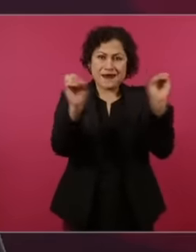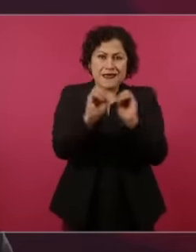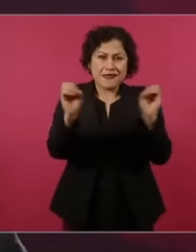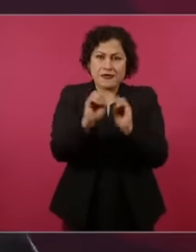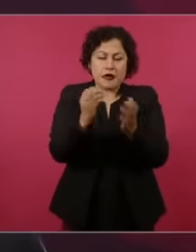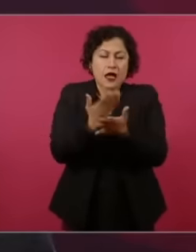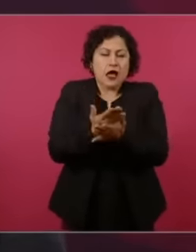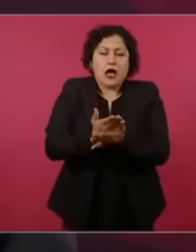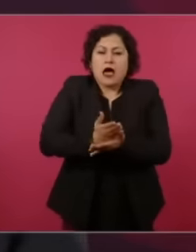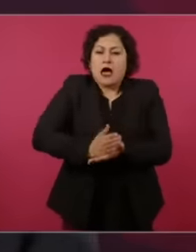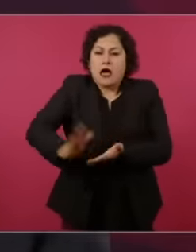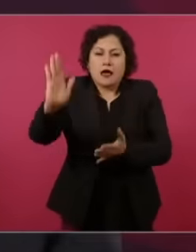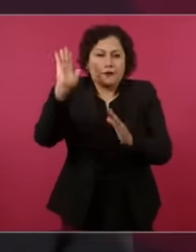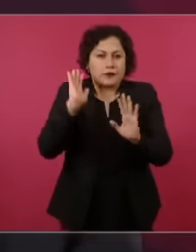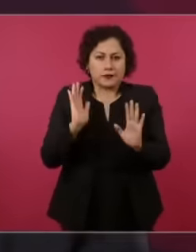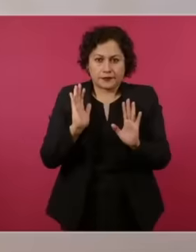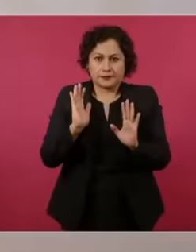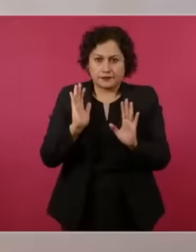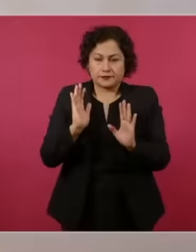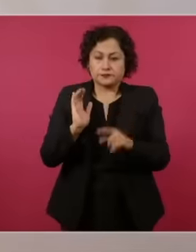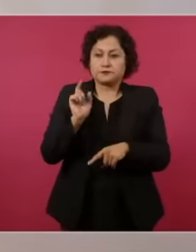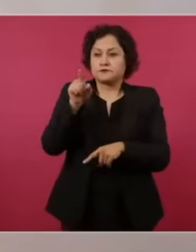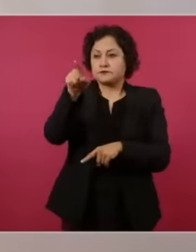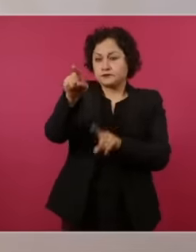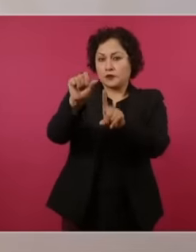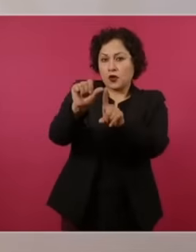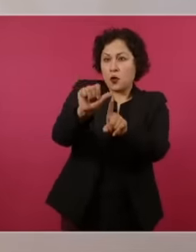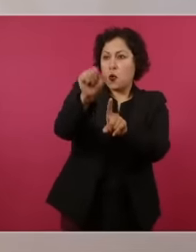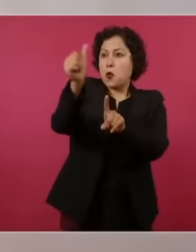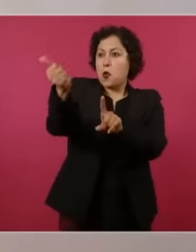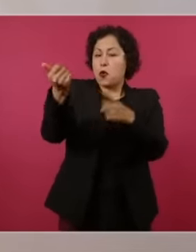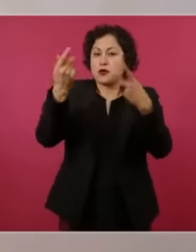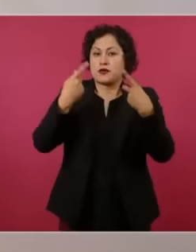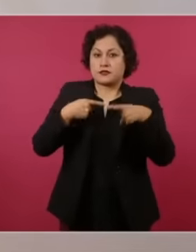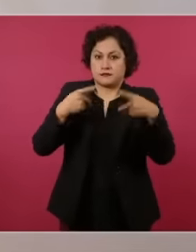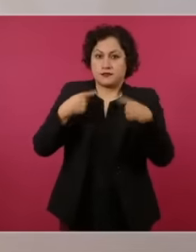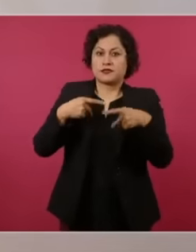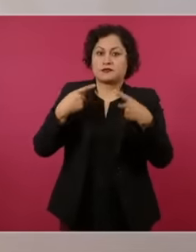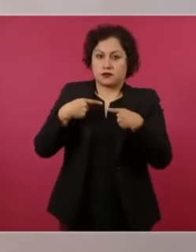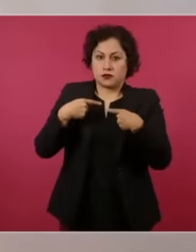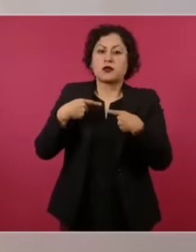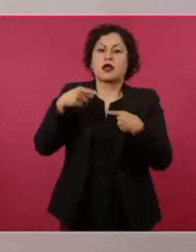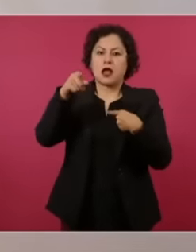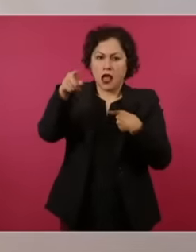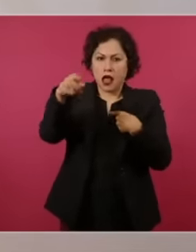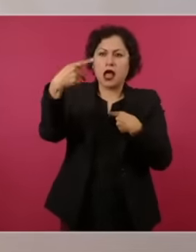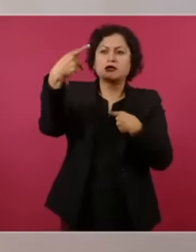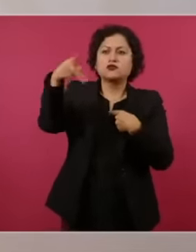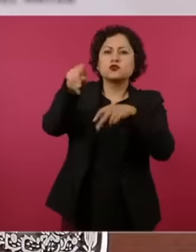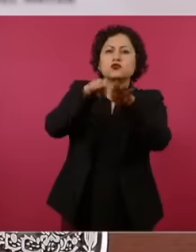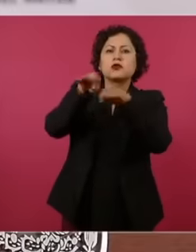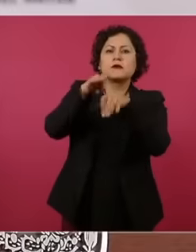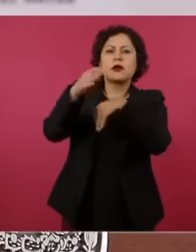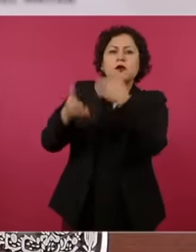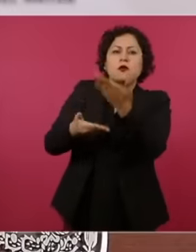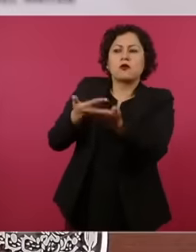regardless of the fact that he, along with other people, provides them with services and charges them,